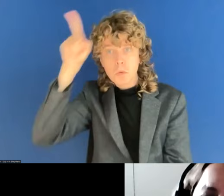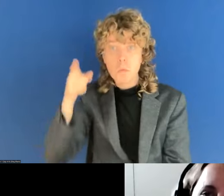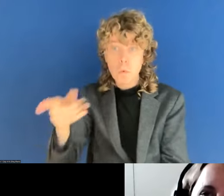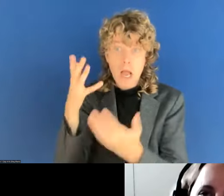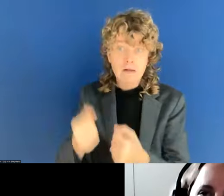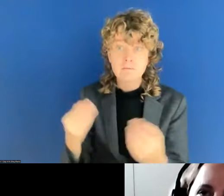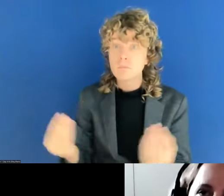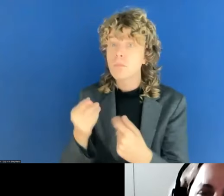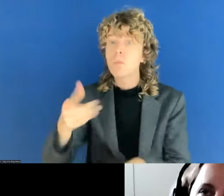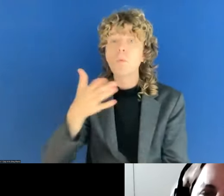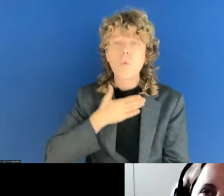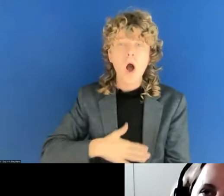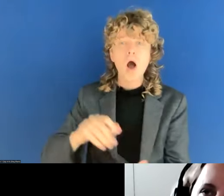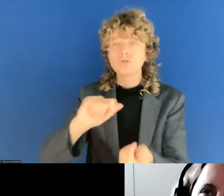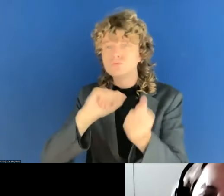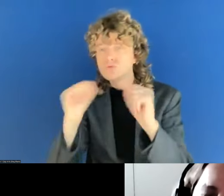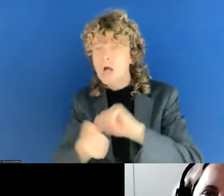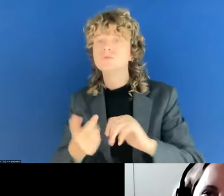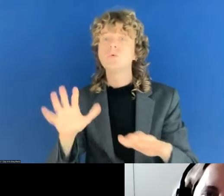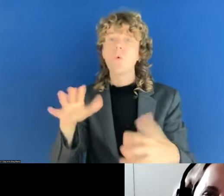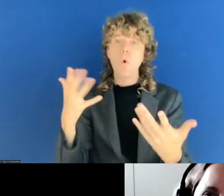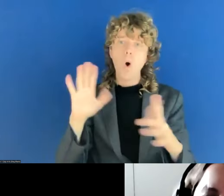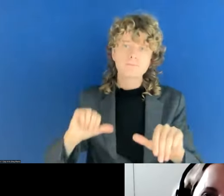change or improve or try out during the next monitoring period, maybe?